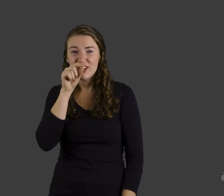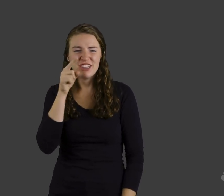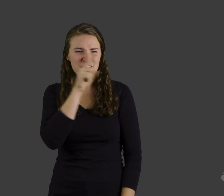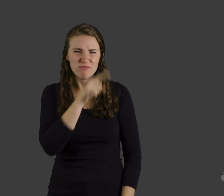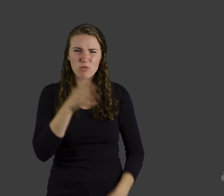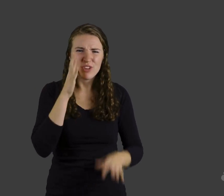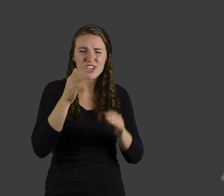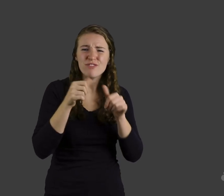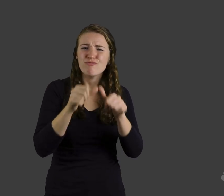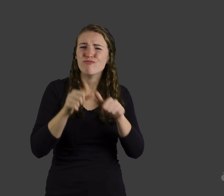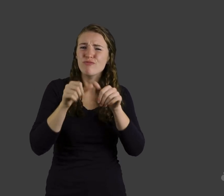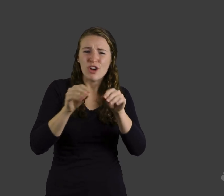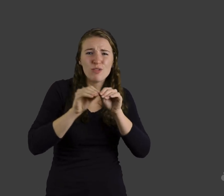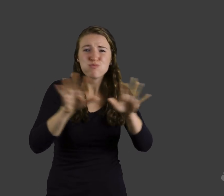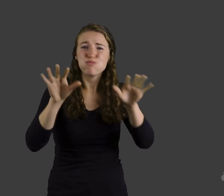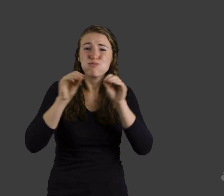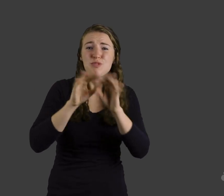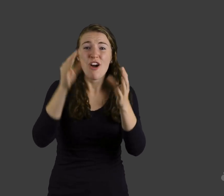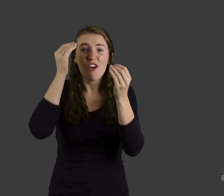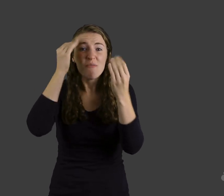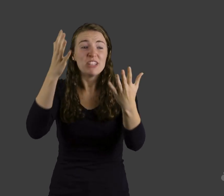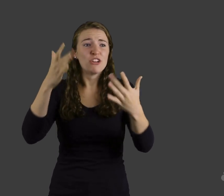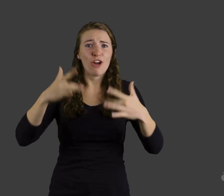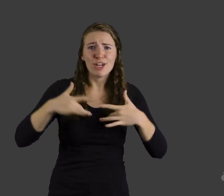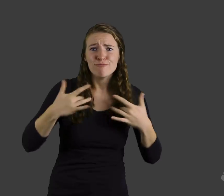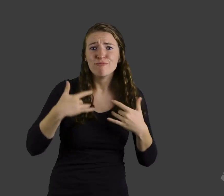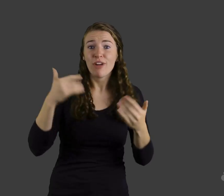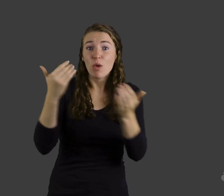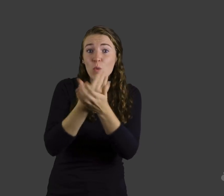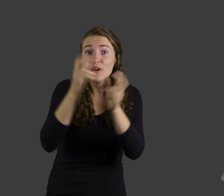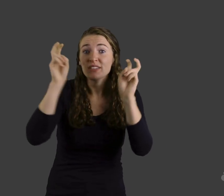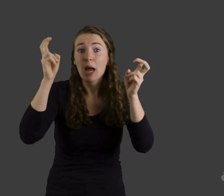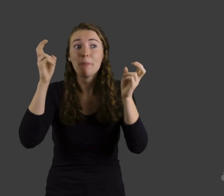We will continuously post new information, events, new topics,